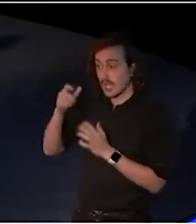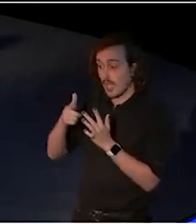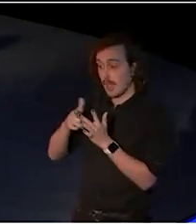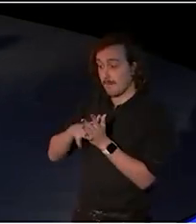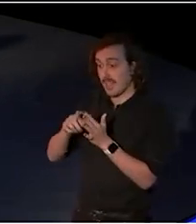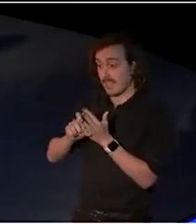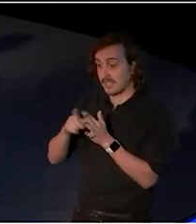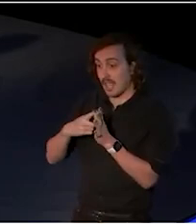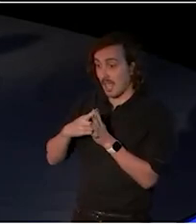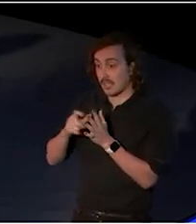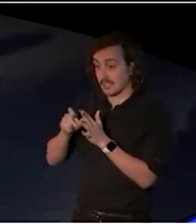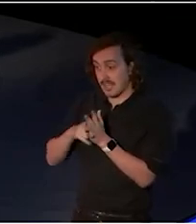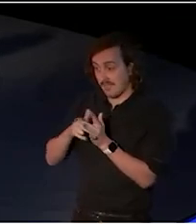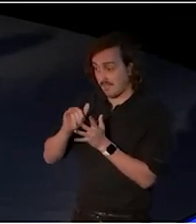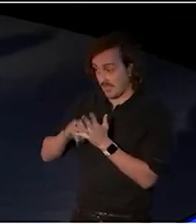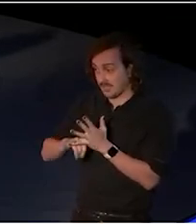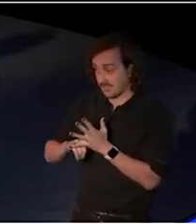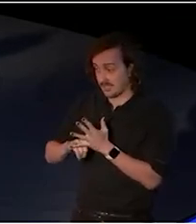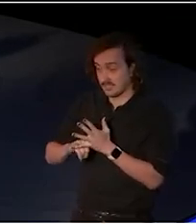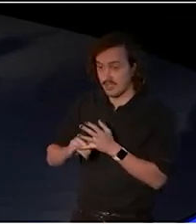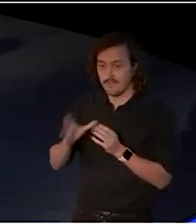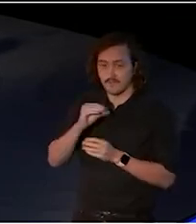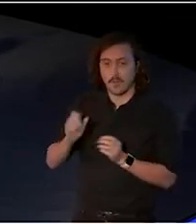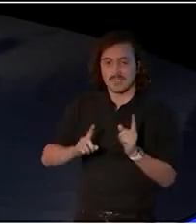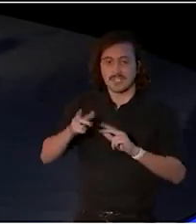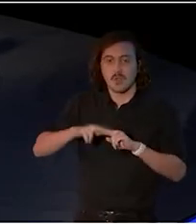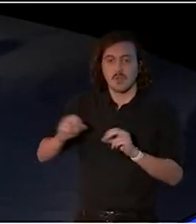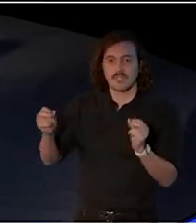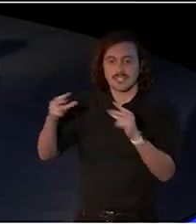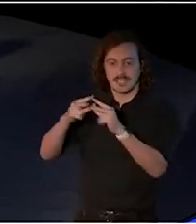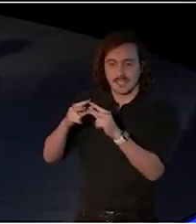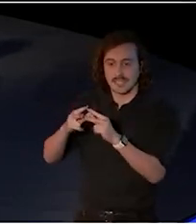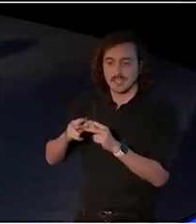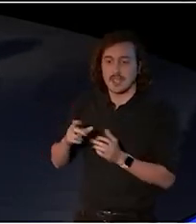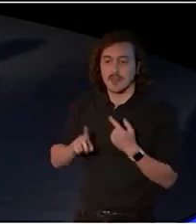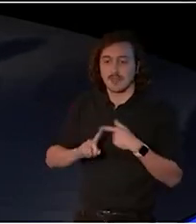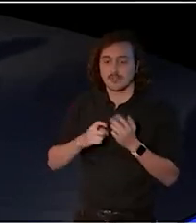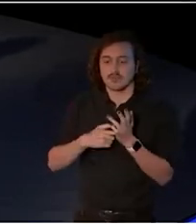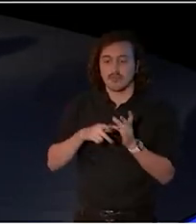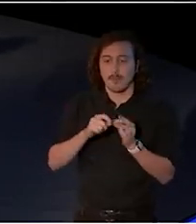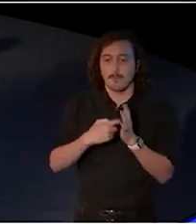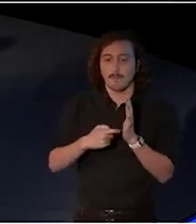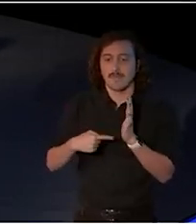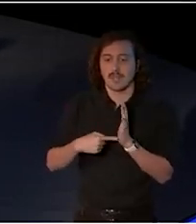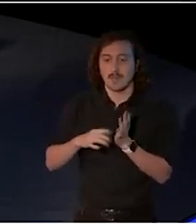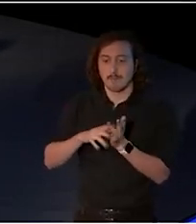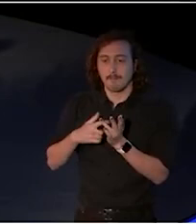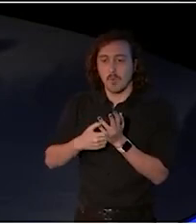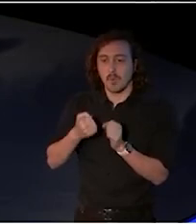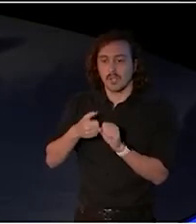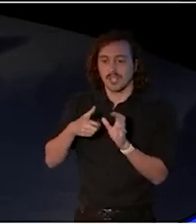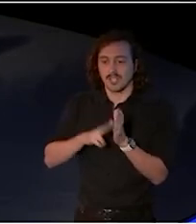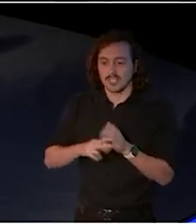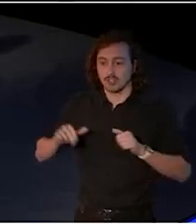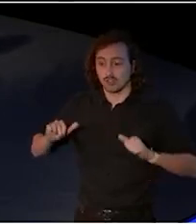the City of Sydney and Robert Morgan, Chair of Creative Australia.